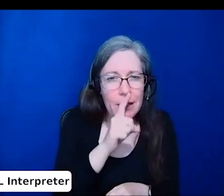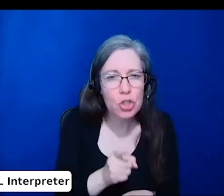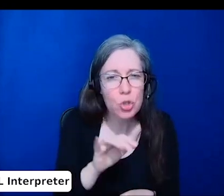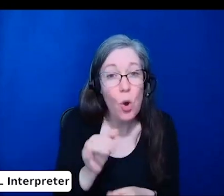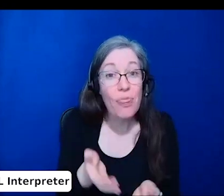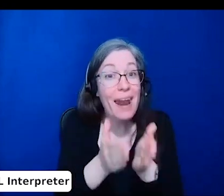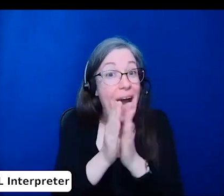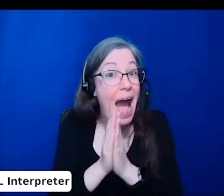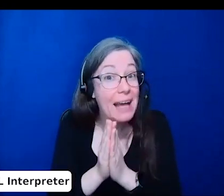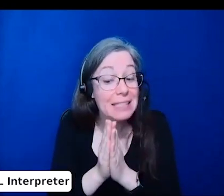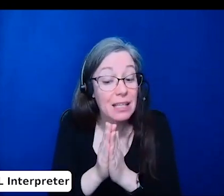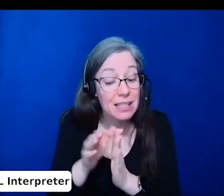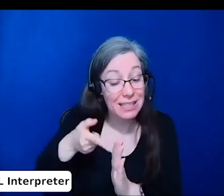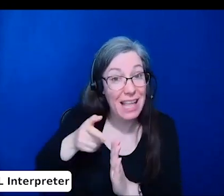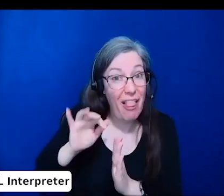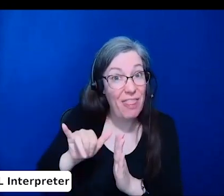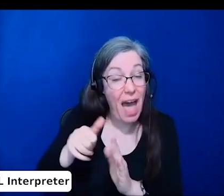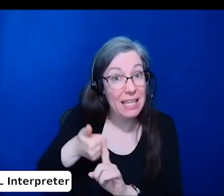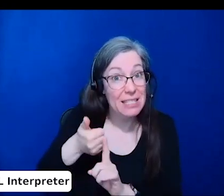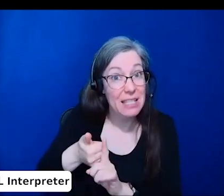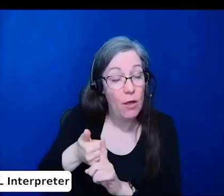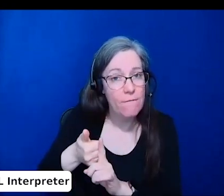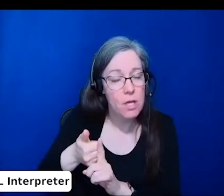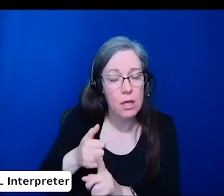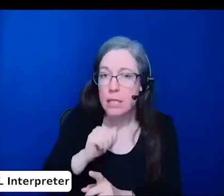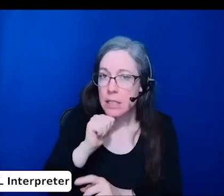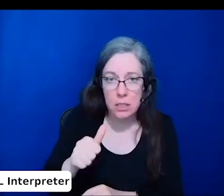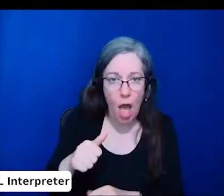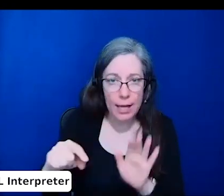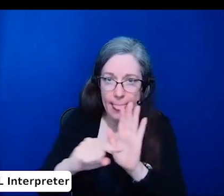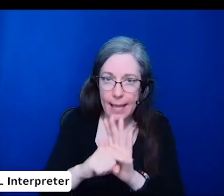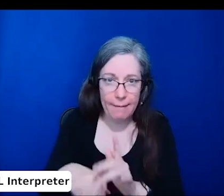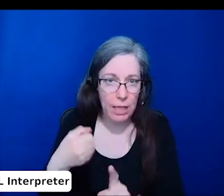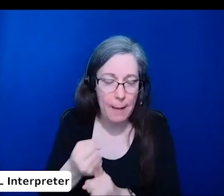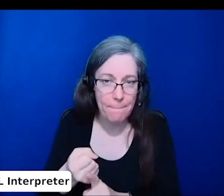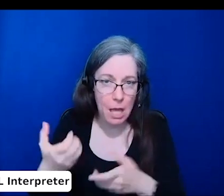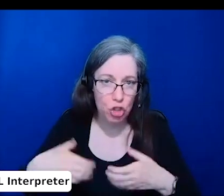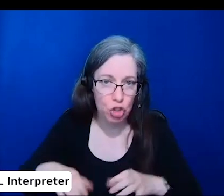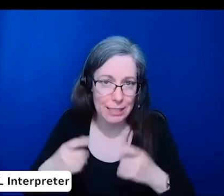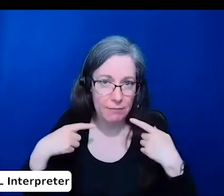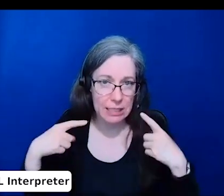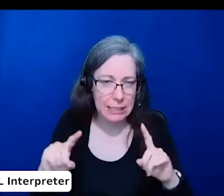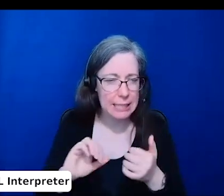how to do this in a way that's genuine and fair to everyone.